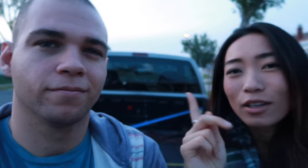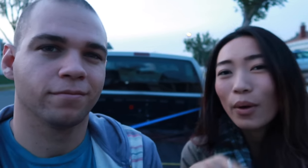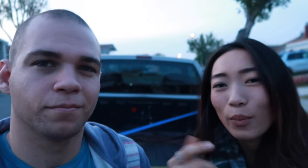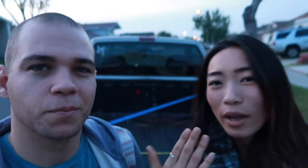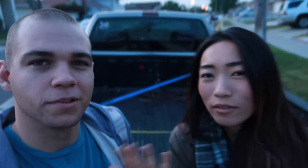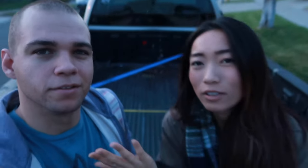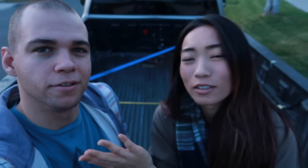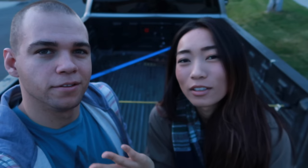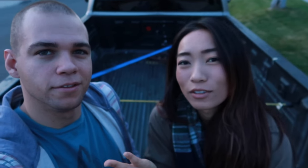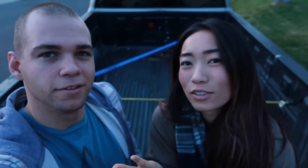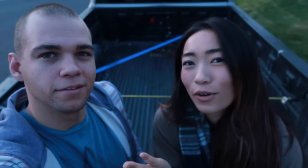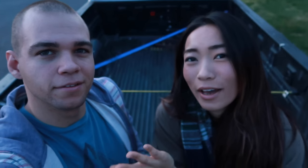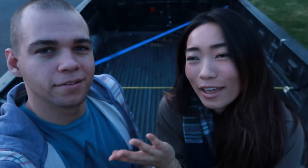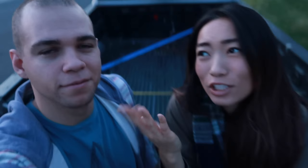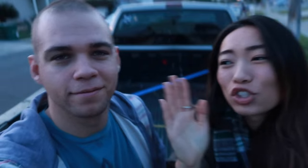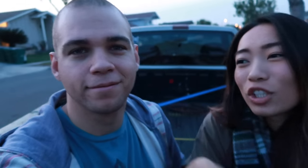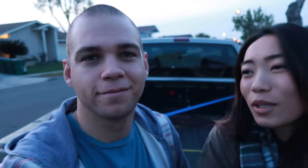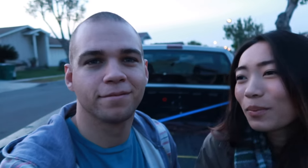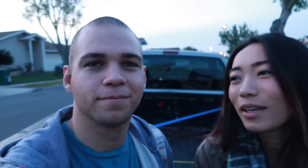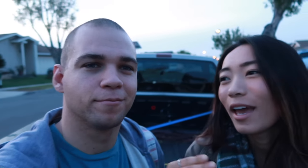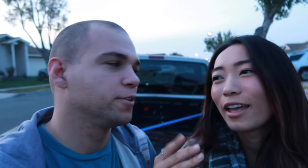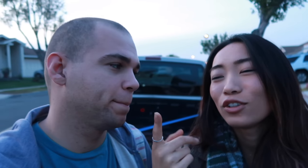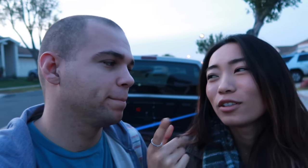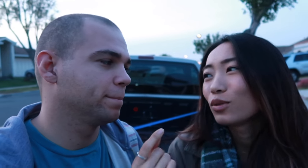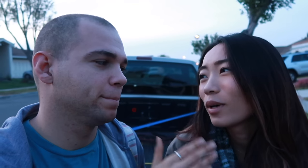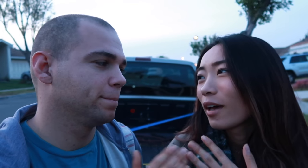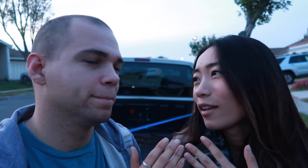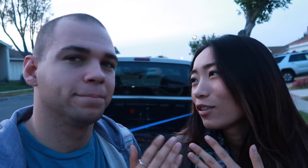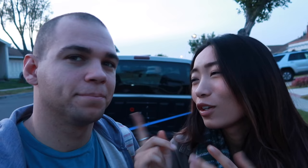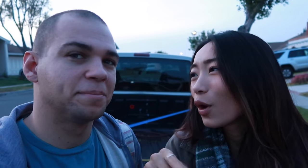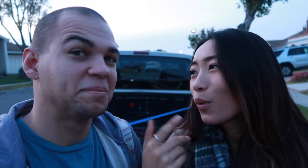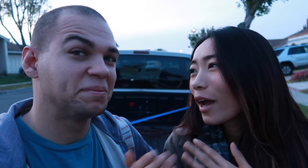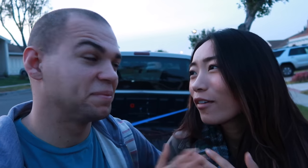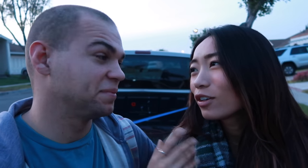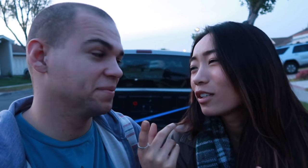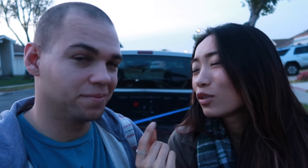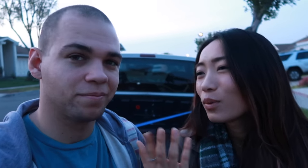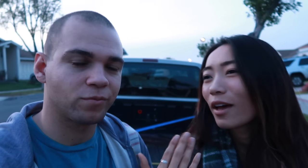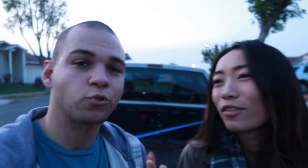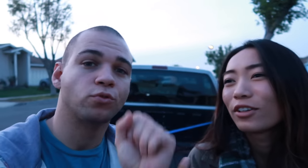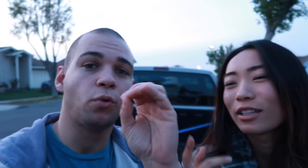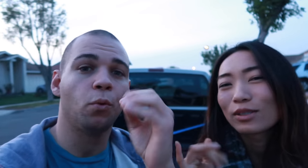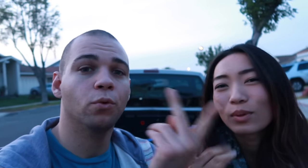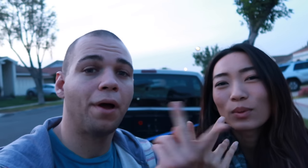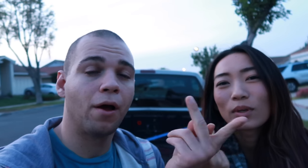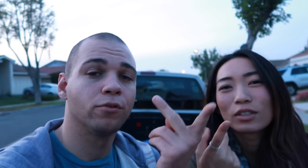they go wherever. Yeah so and it's cheap and you can do, what you can go wherever, and that's what we want to do